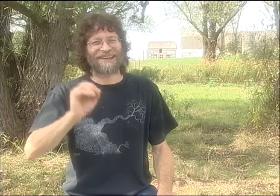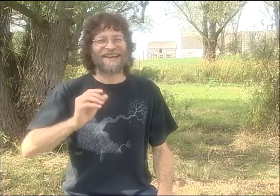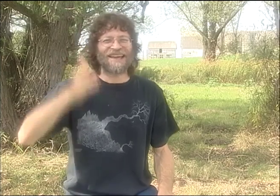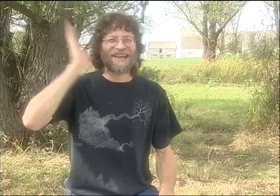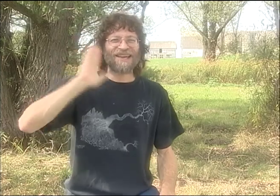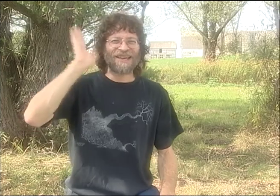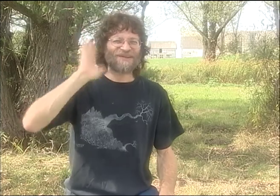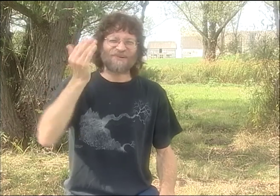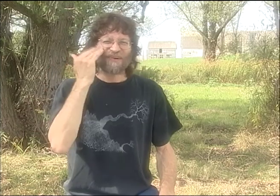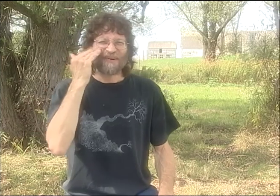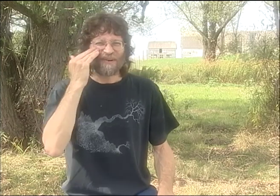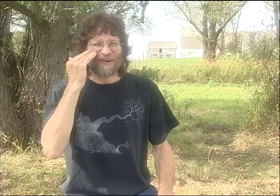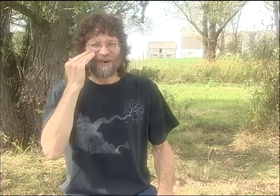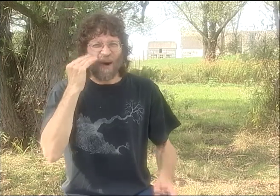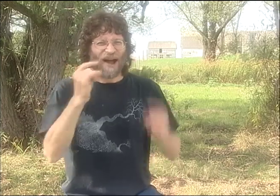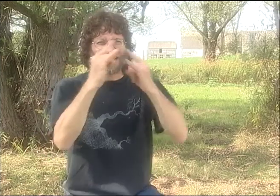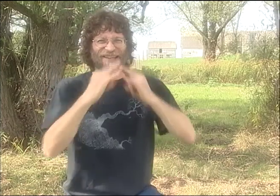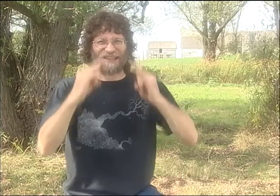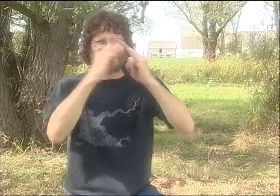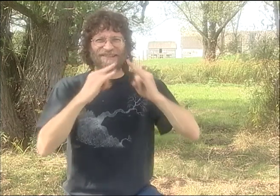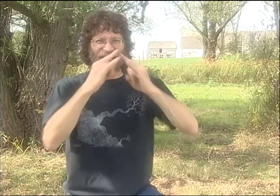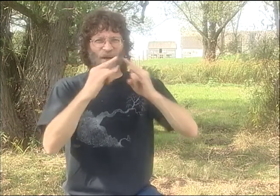THE ENGLISH WORDS "LEAN TO."